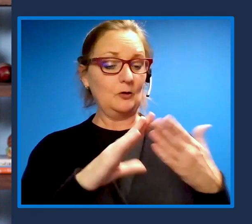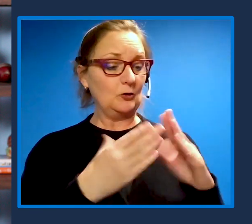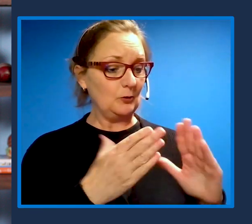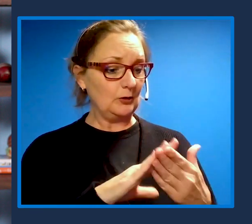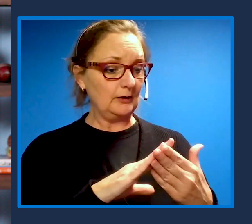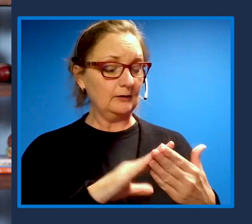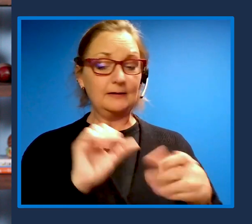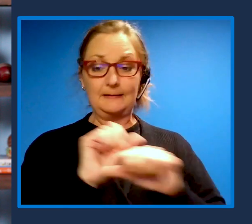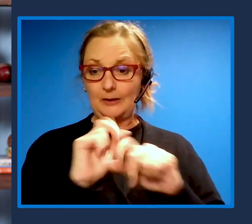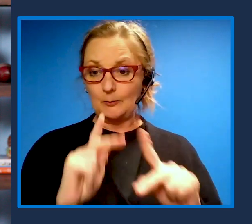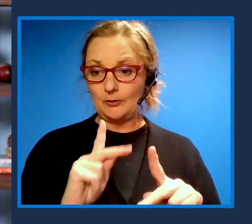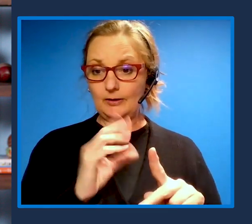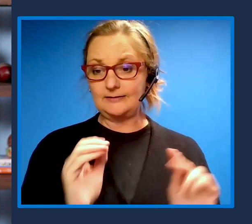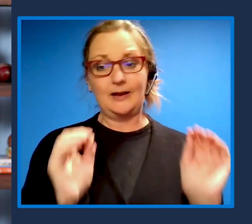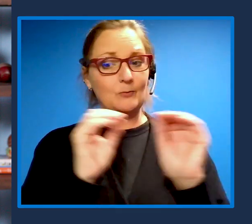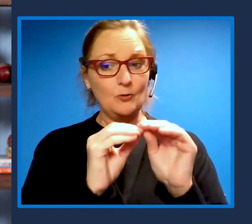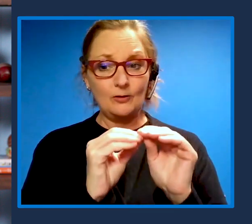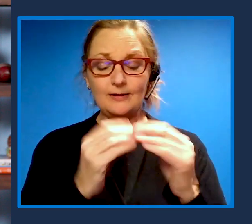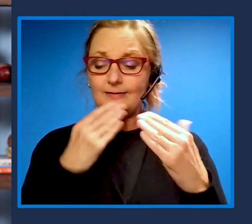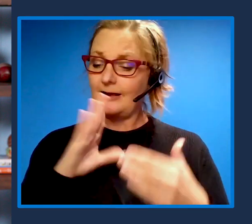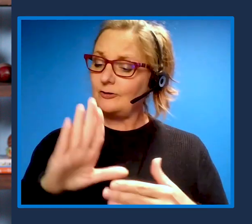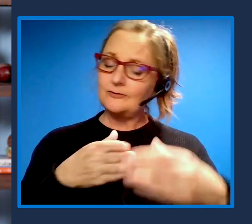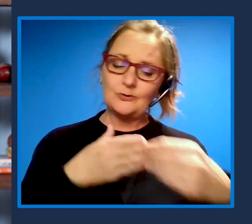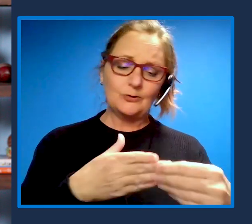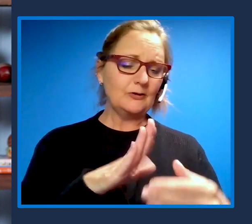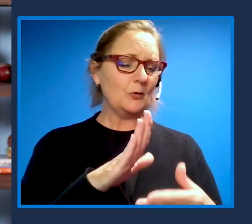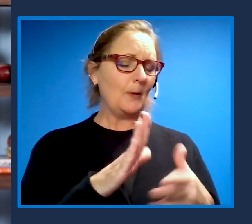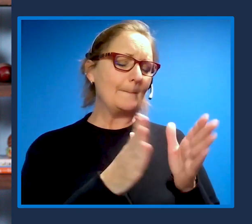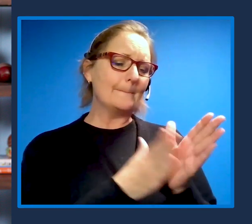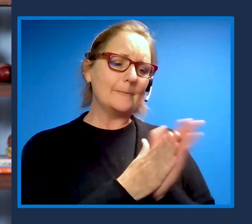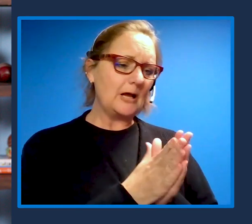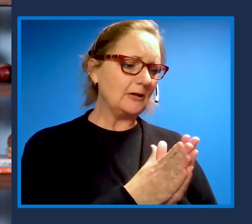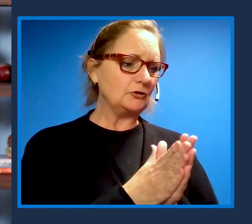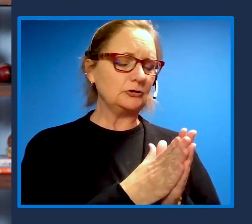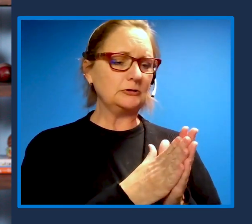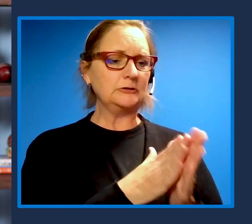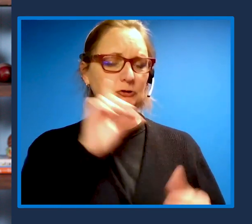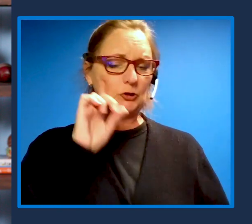thank you for your leadership for your passion, for your commitment, and to both you and Anu